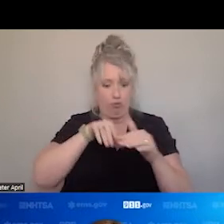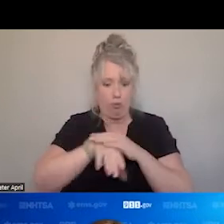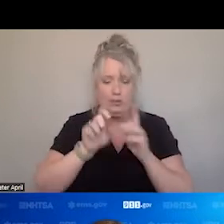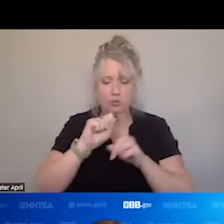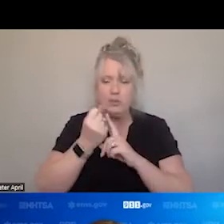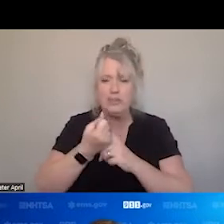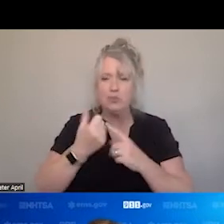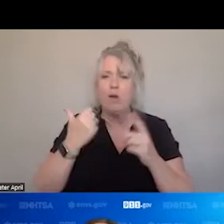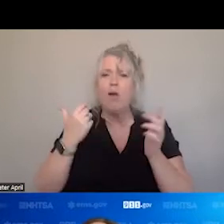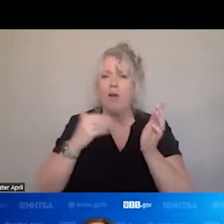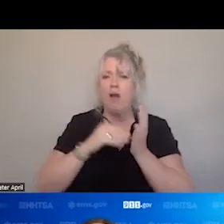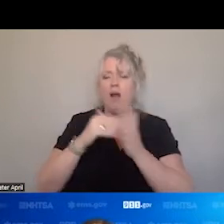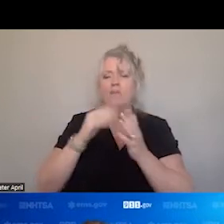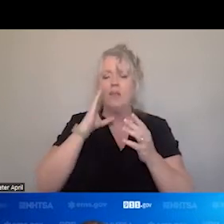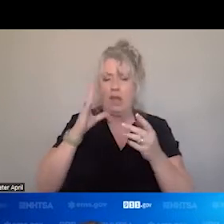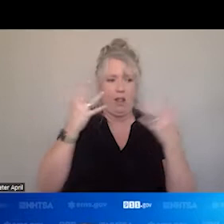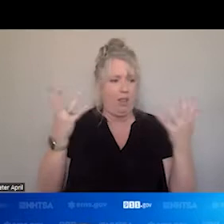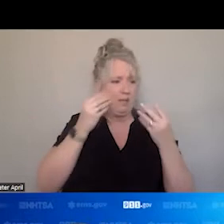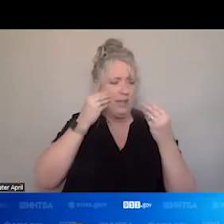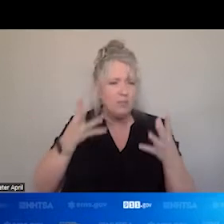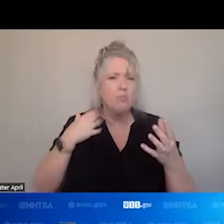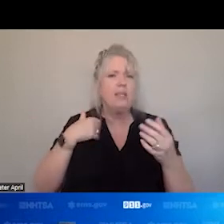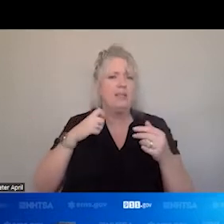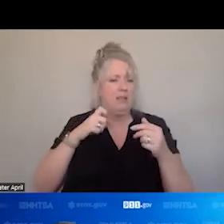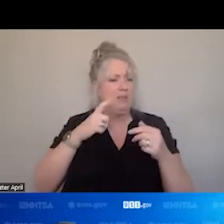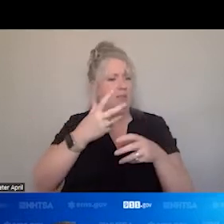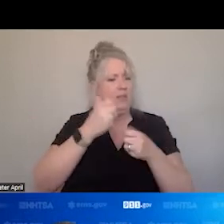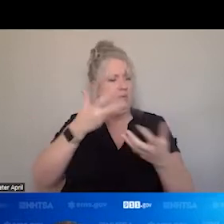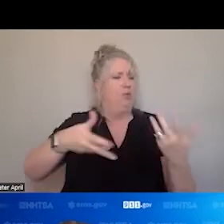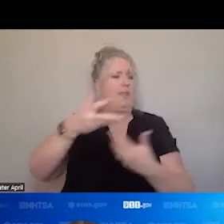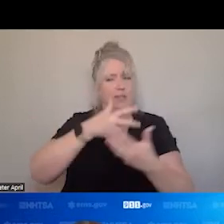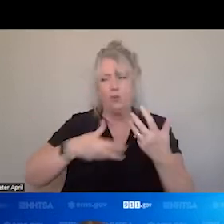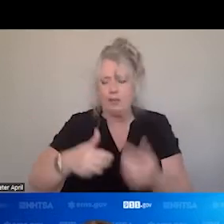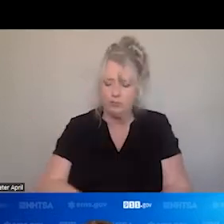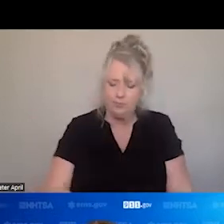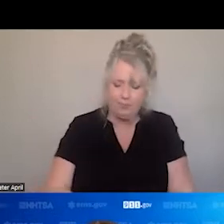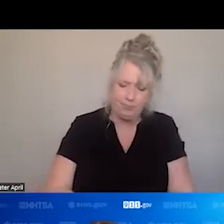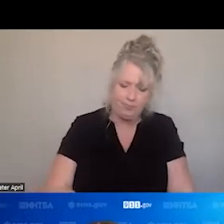ALL OF THE DATA THEY HAVE IS WITH THEIR, OBTAINING IN THE INTERACTION. AND WE HAVE LIMITED AMOUNTS